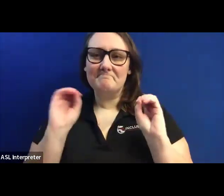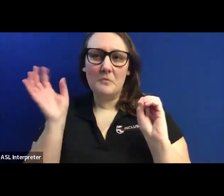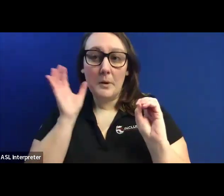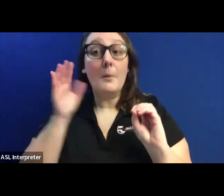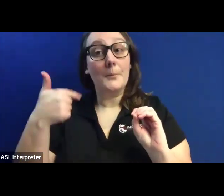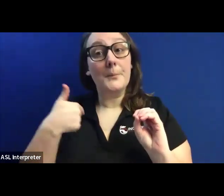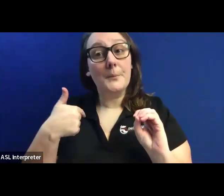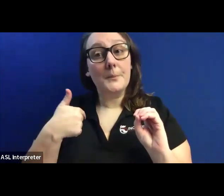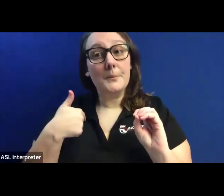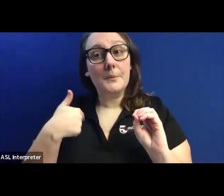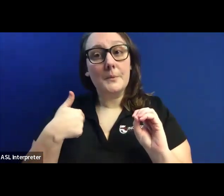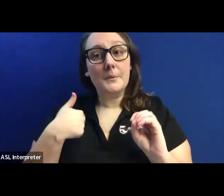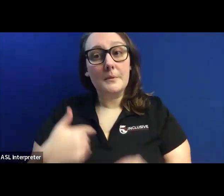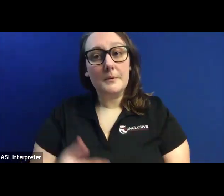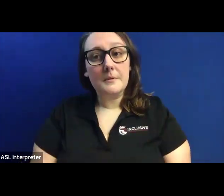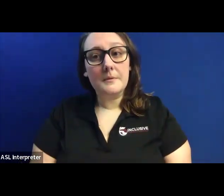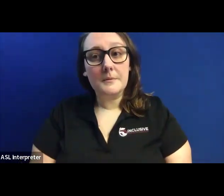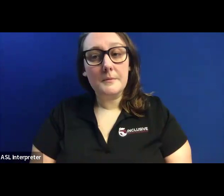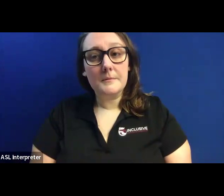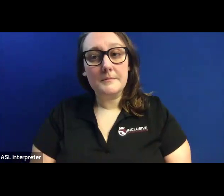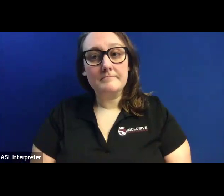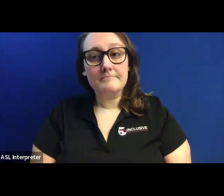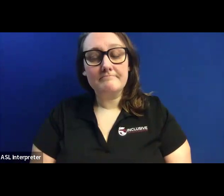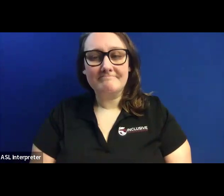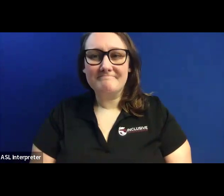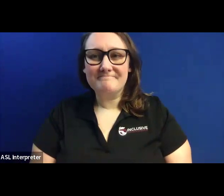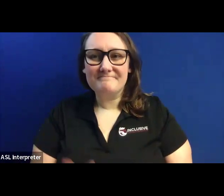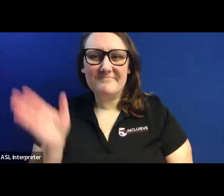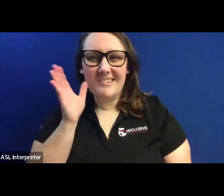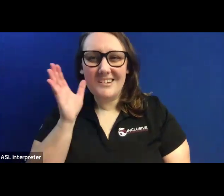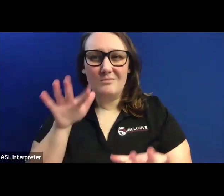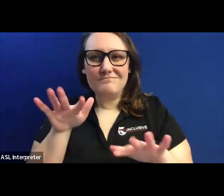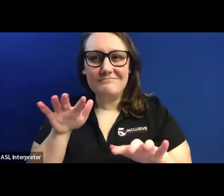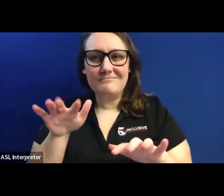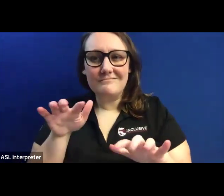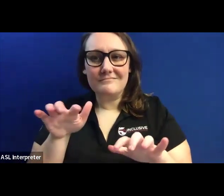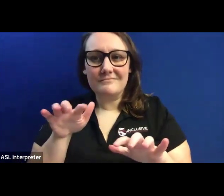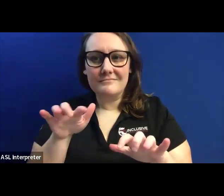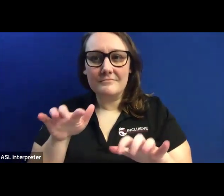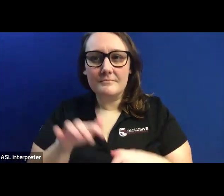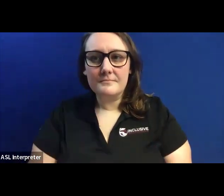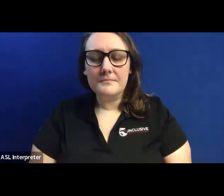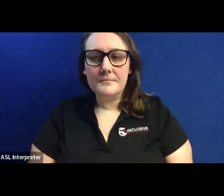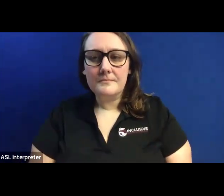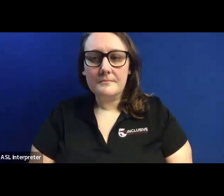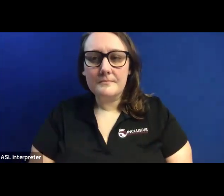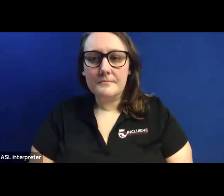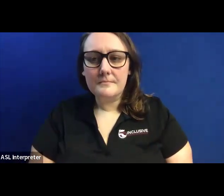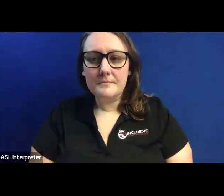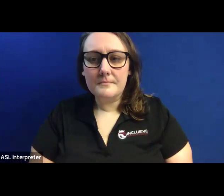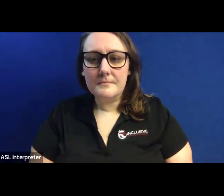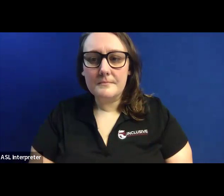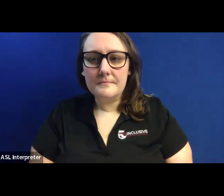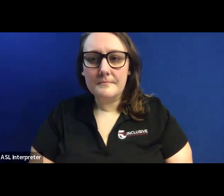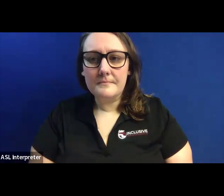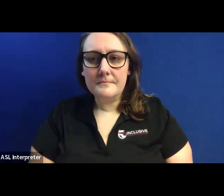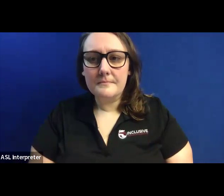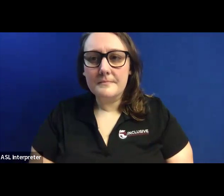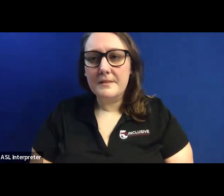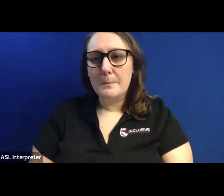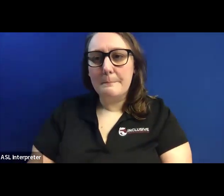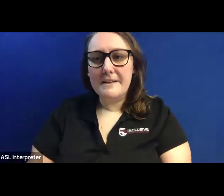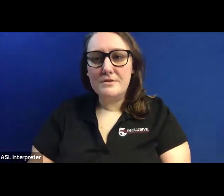So I do have a background in psychology, (audio difficulties).